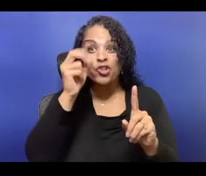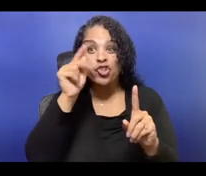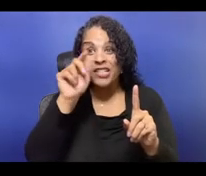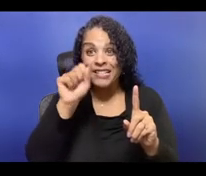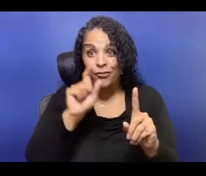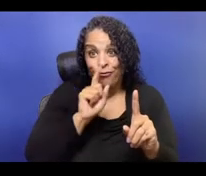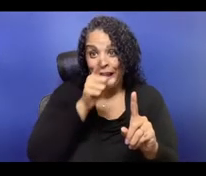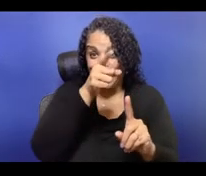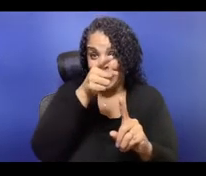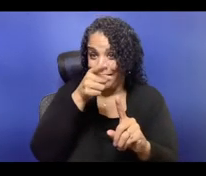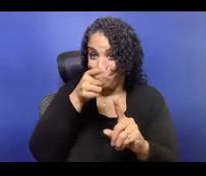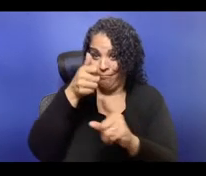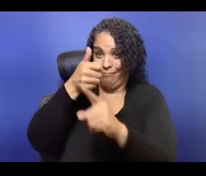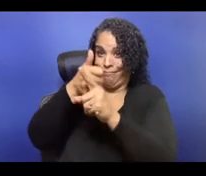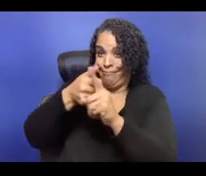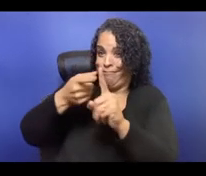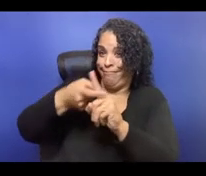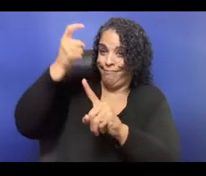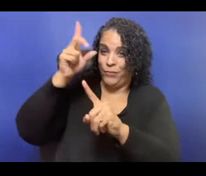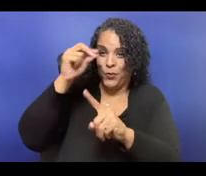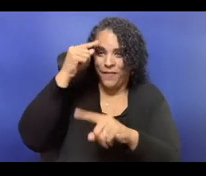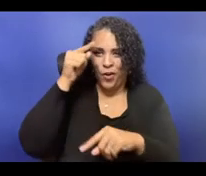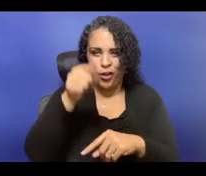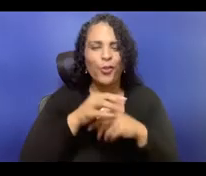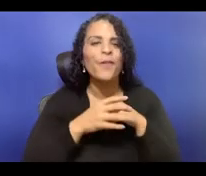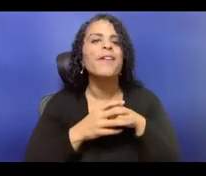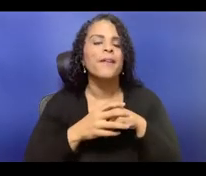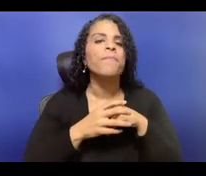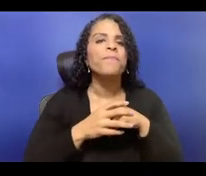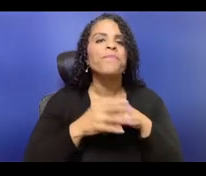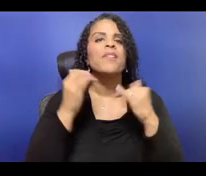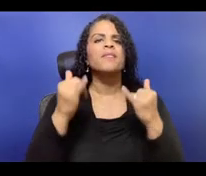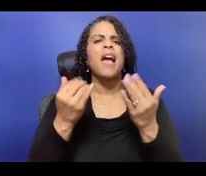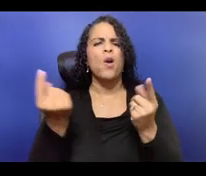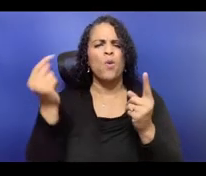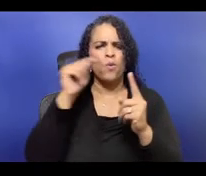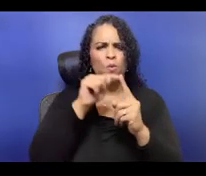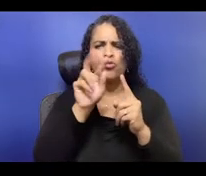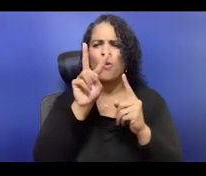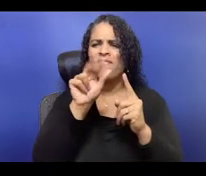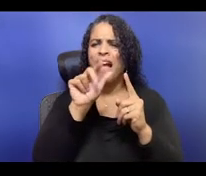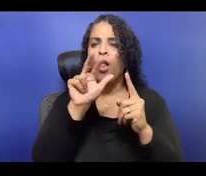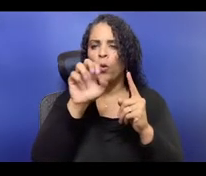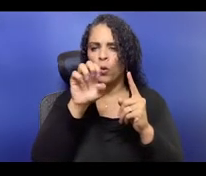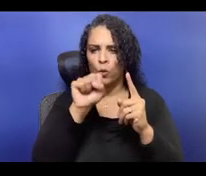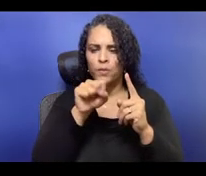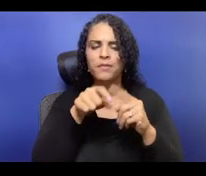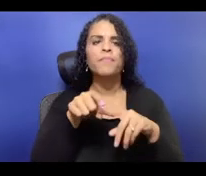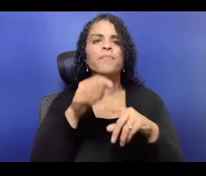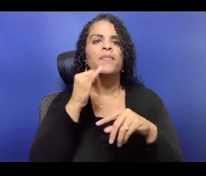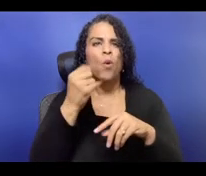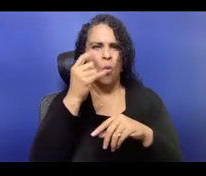We're gonna talk about Open Book and Living Ticket at some point, but I think since we're just doing